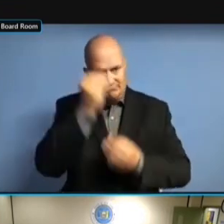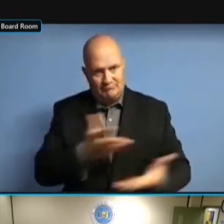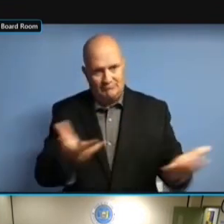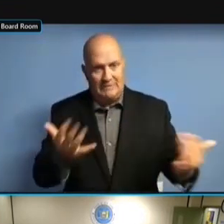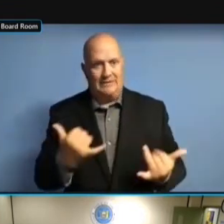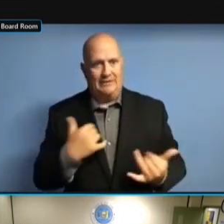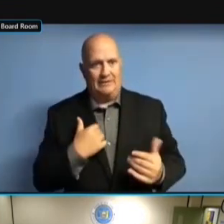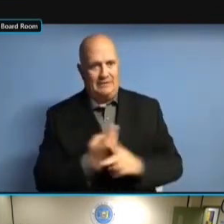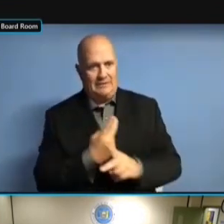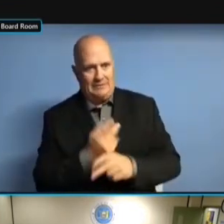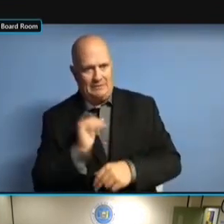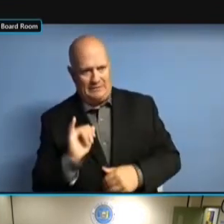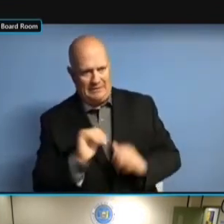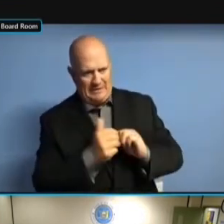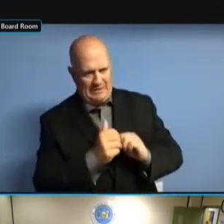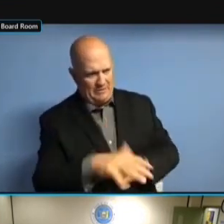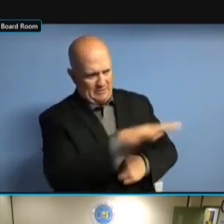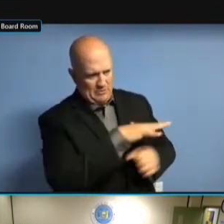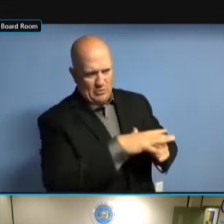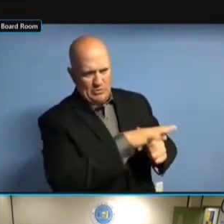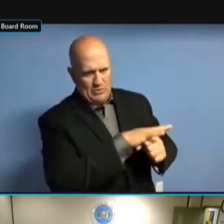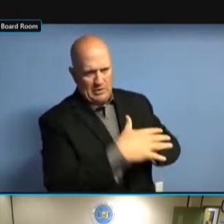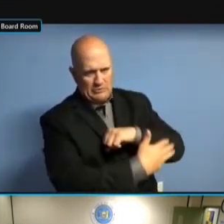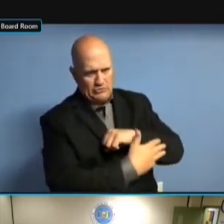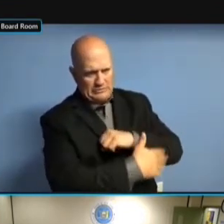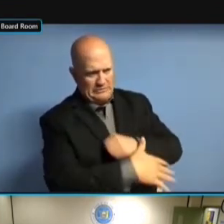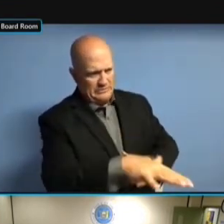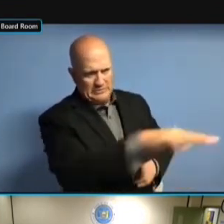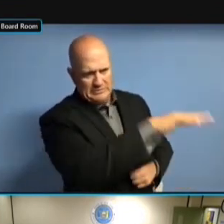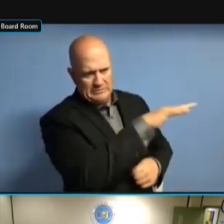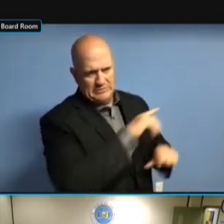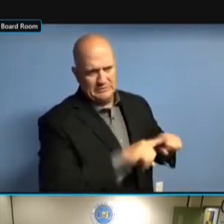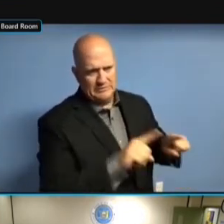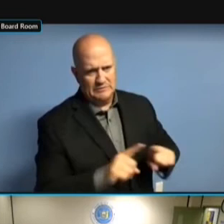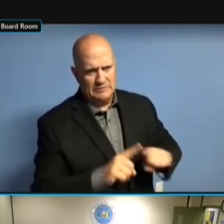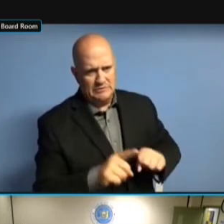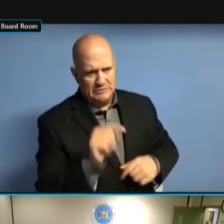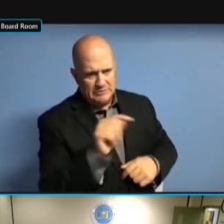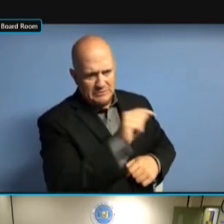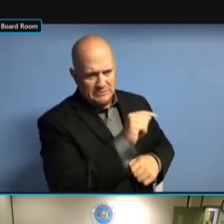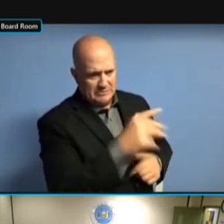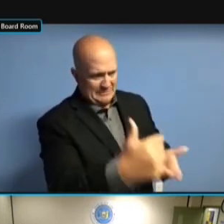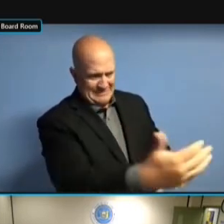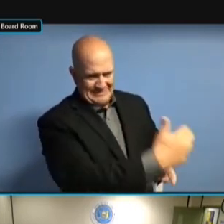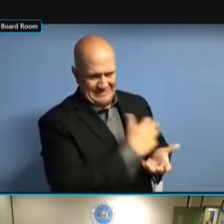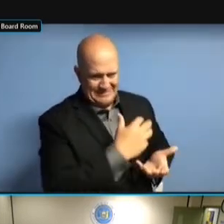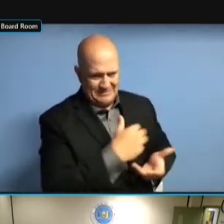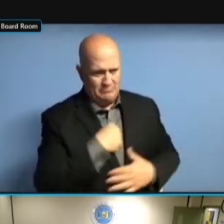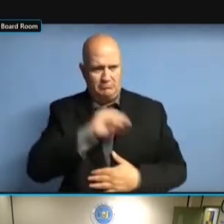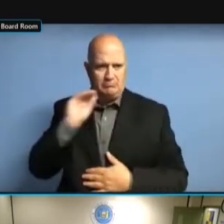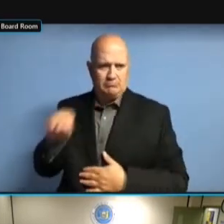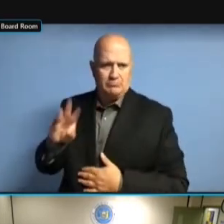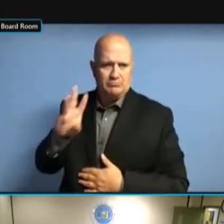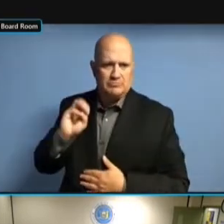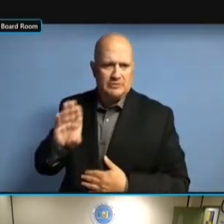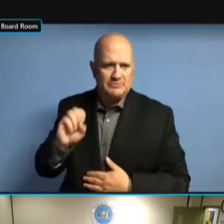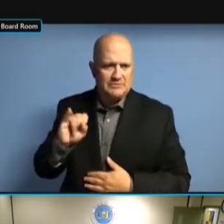SYSTEMS, HOW THEY'RE KEEPING IT, IN A WAY SYSTEMS, HOW THEY'RE KEEPING IT, IN A WAY WE SYSTEMS, HOW THEY'RE KEEPING IT, IN A WAY WE CAN SYSTEMS, HOW THEY'RE KEEPING IT, IN A WAY WE CAN THEN SYSTEMS, HOW THEY'RE KEEPING IT, IN A WAY WE CAN THEN PROVIDE SYSTEMS, HOW THEY'RE KEEPING IT, IN A WAY WE CAN THEN PROVIDE TO IN A WAY WE CAN THEN PROVIDE TO IN A WAY WE CAN THEN PROVIDE TO THE IN A WAY WE CAN THEN PROVIDE TO THE VOTERS IN A WAY WE CAN THEN PROVIDE TO THE VOTERS ON IN A WAY WE CAN THEN PROVIDE TO THE VOTERS ON OUR IN A WAY WE CAN THEN PROVIDE TO THE VOTERS ON OUR WEBSITE IN A WAY WE CAN THEN PROVIDE TO THE VOTERS ON OUR WEBSITE IN IN A WAY WE CAN THEN PROVIDE TO THE VOTERS ON OUR WEBSITE IN AN THE VOTERS ON OUR WEBSITE IN AN THE VOTERS ON OUR WEBSITE IN AN ACCESSIBLE THE VOTERS ON OUR WEBSITE IN AN ACCESSIBLE MANNER. ACCESSIBLE MANNER. ACCESSIBLE MANNER. WE'VE ACCESSIBLE MANNER. WE'VE ALSO ACCESSIBLE MANNER. WE'VE ALSO BEEN ACCESSIBLE MANNER. WE'VE ALSO BEEN LOOKING ACCESSIBLE MANNER. WE'VE ALSO BEEN LOOKING TO WE'VE ALSO BEEN LOOKING TO WE'VE ALSO BEEN LOOKING TO FINALIZE WE'VE ALSO BEEN LOOKING TO FINALIZE THE WE'VE ALSO BEEN LOOKING TO FINALIZE THE PROCESS WE'VE ALSO BEEN LOOKING TO FINALIZE THE PROCESS AND WE'VE ALSO BEEN LOOKING TO FINALIZE THE PROCESS AND THE FINALIZE THE PROCESS AND THE FINALIZE THE PROCESS AND THE REQUIREMENTS FINALIZE THE PROCESS AND THE REQUIREMENTS BY FINALIZE THE PROCESS AND THE REQUIREMENTS BY WHICH